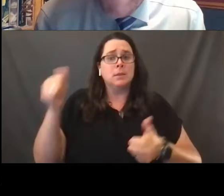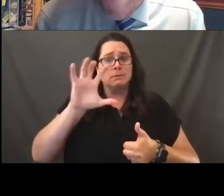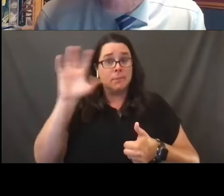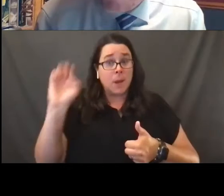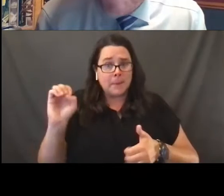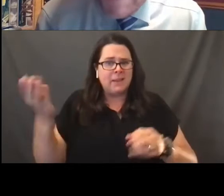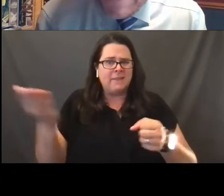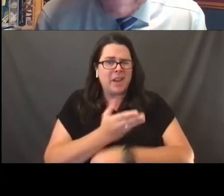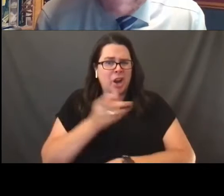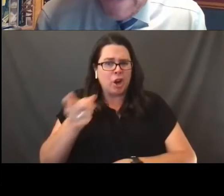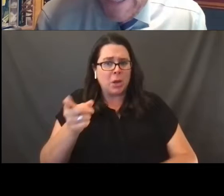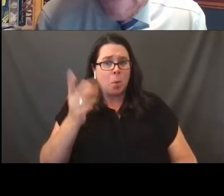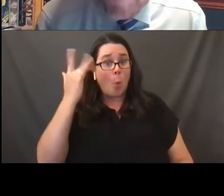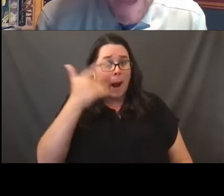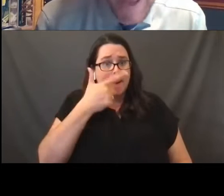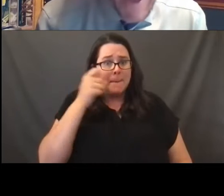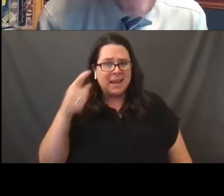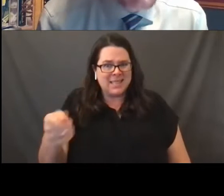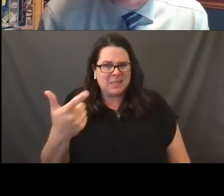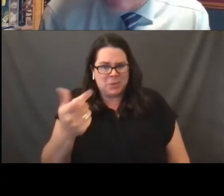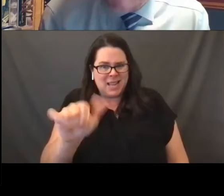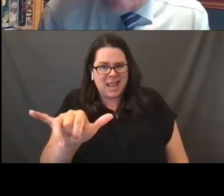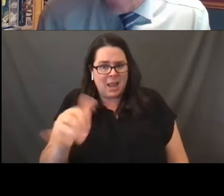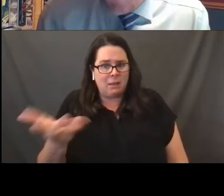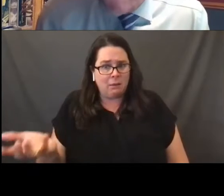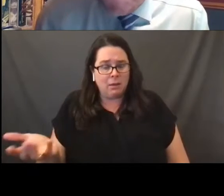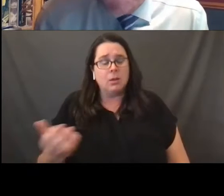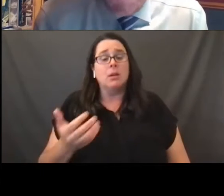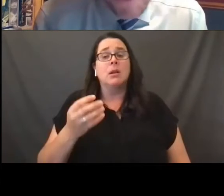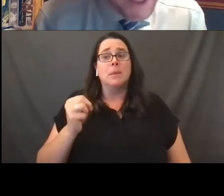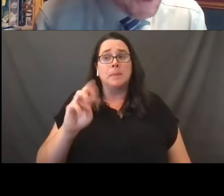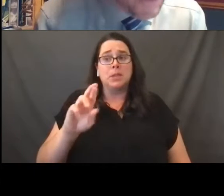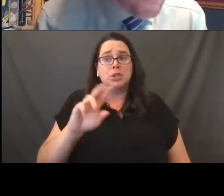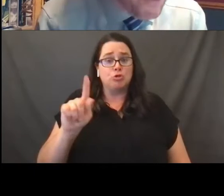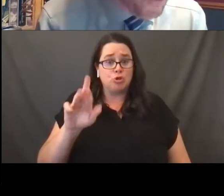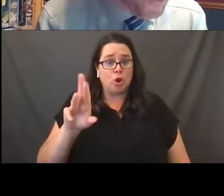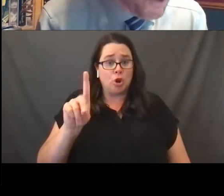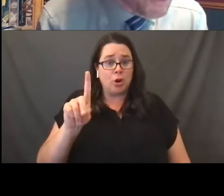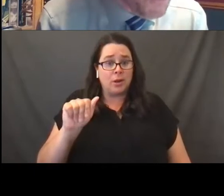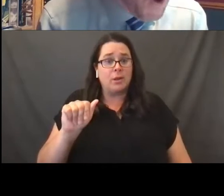Why? For being gay. And Mr. Zarda likewise pursued this in the federal courts